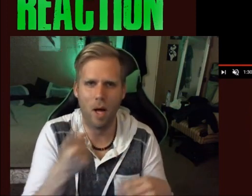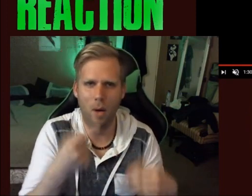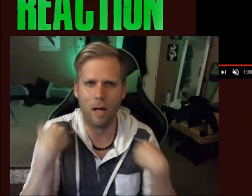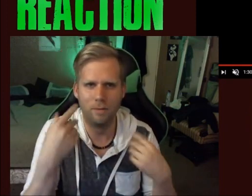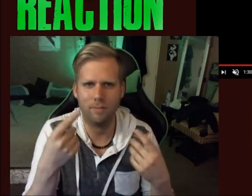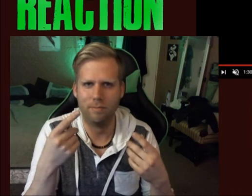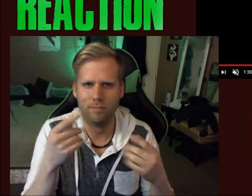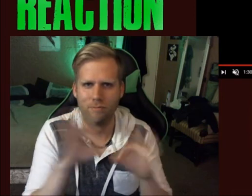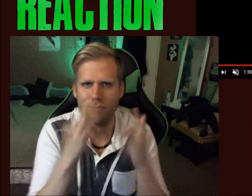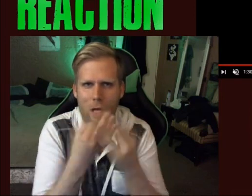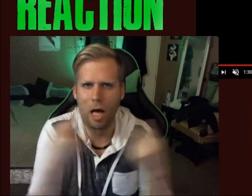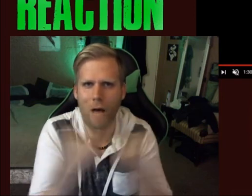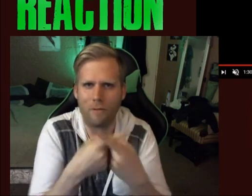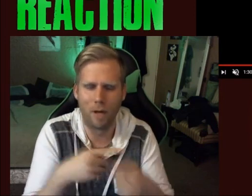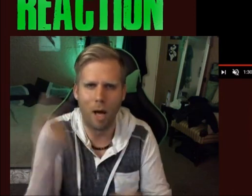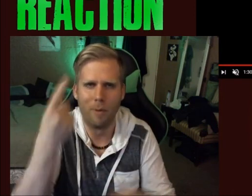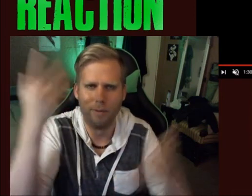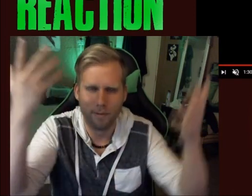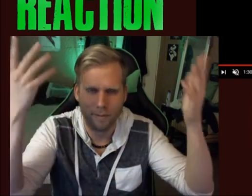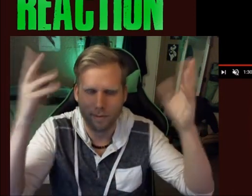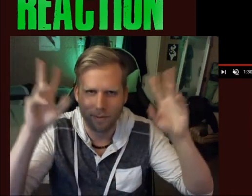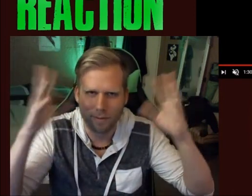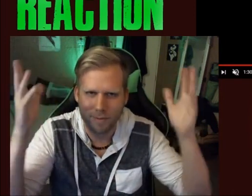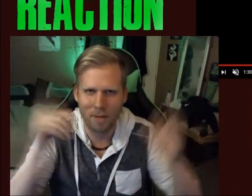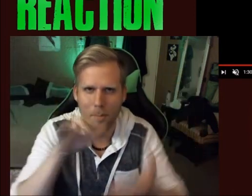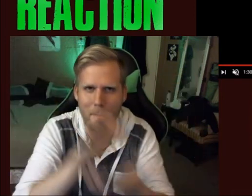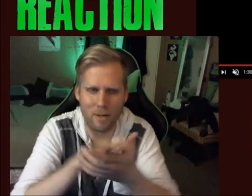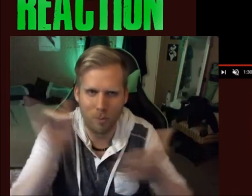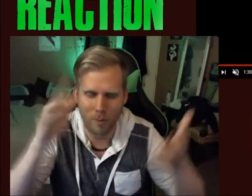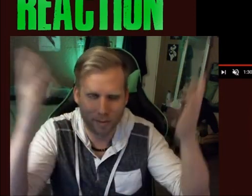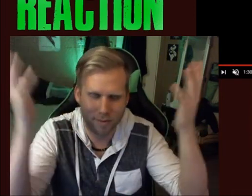of course it seem like have family conflict.. even marriage too